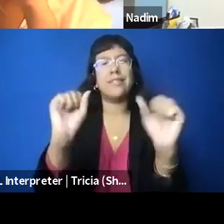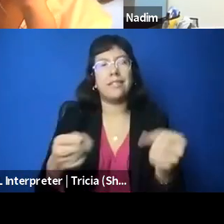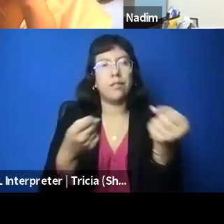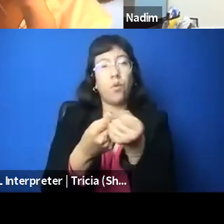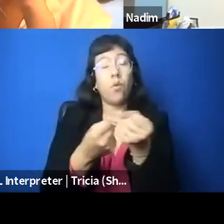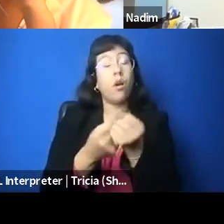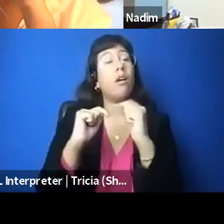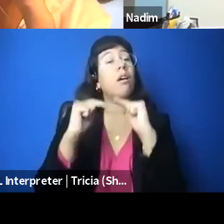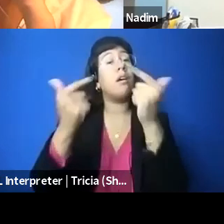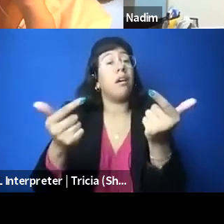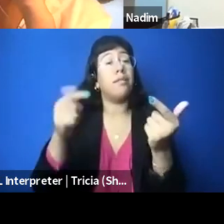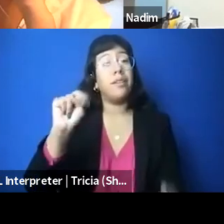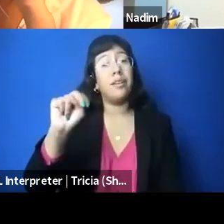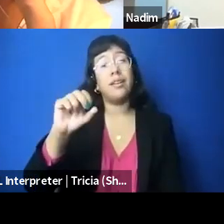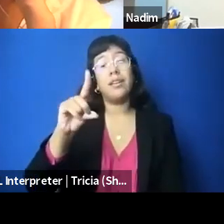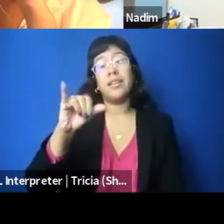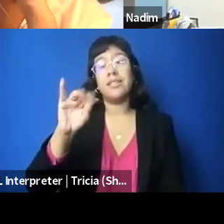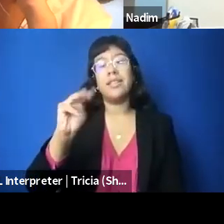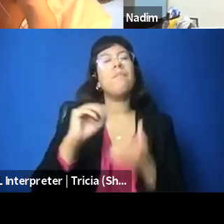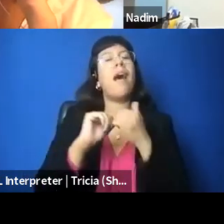What can folks do to support this advocacy?